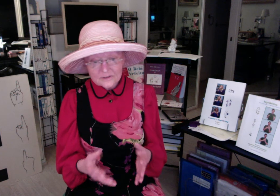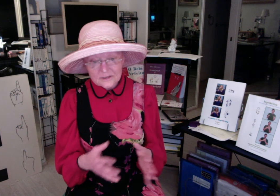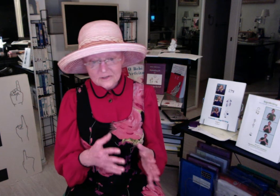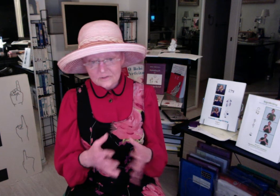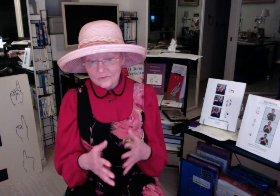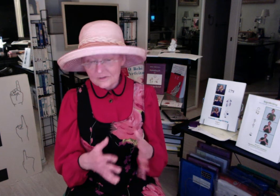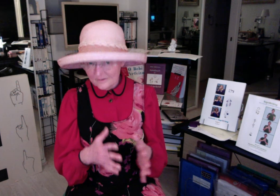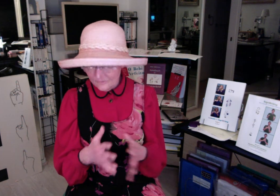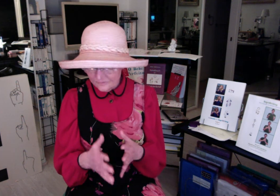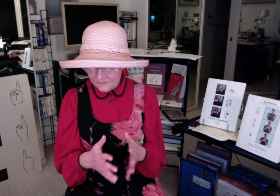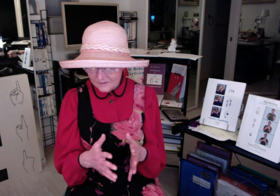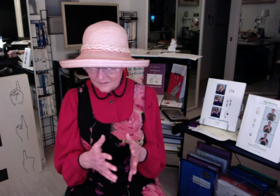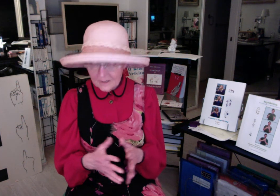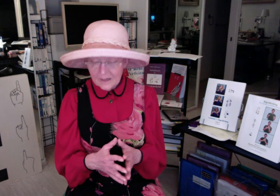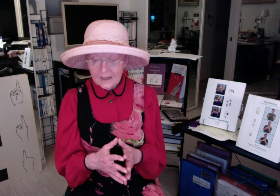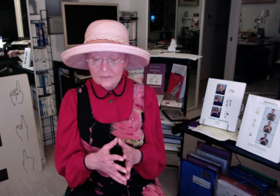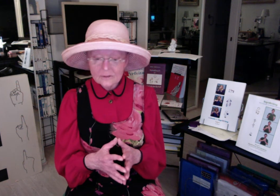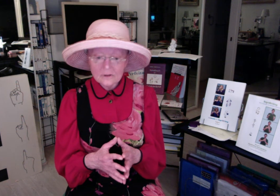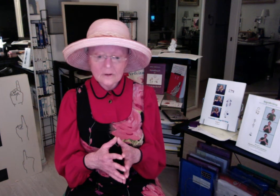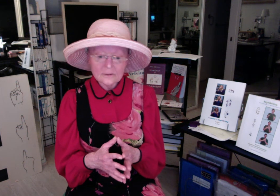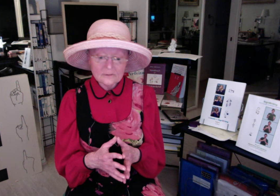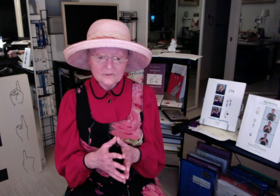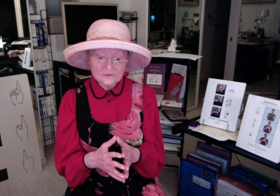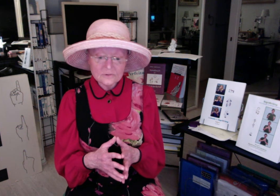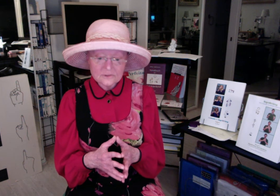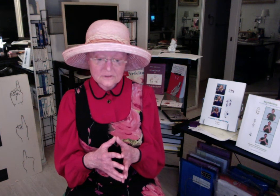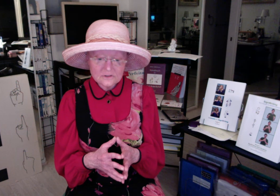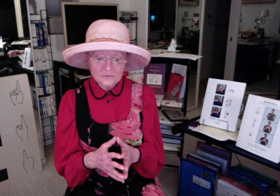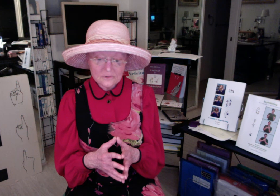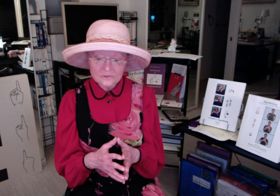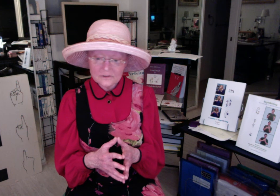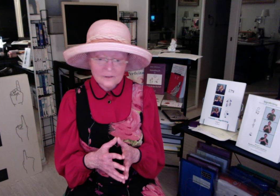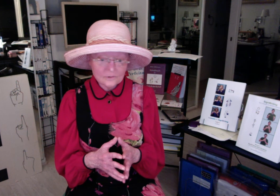actually more like 50 and there are individuals in some of those unusual